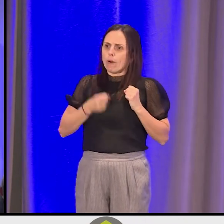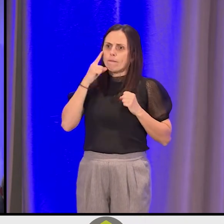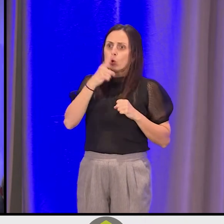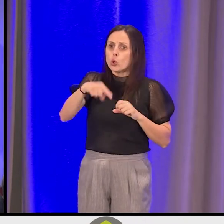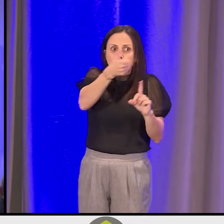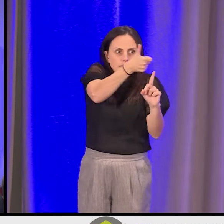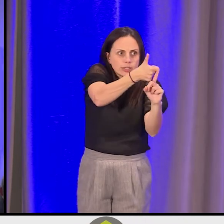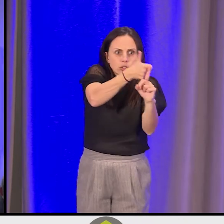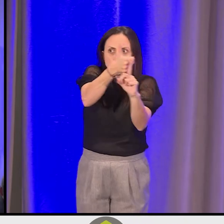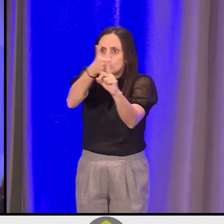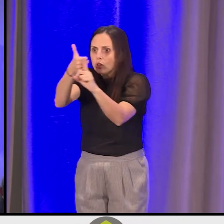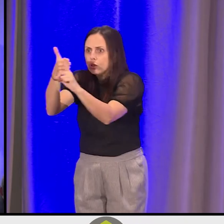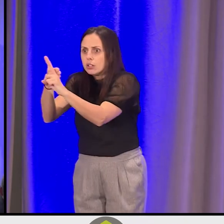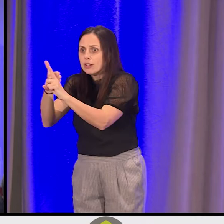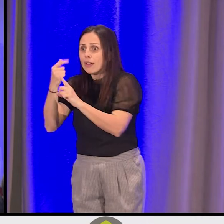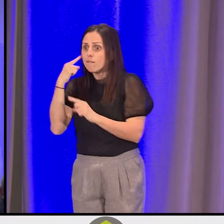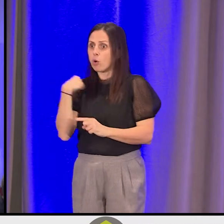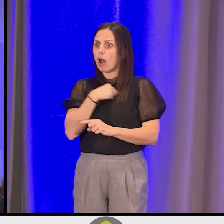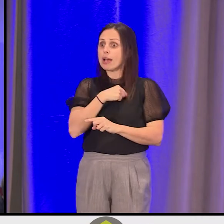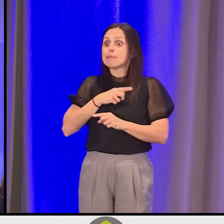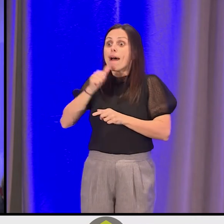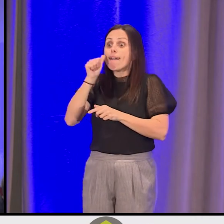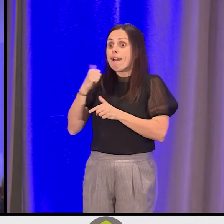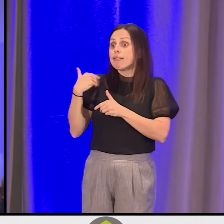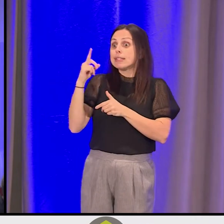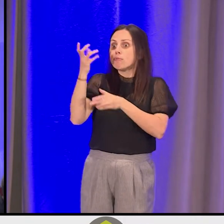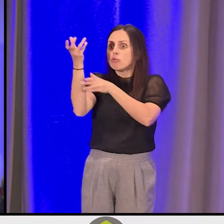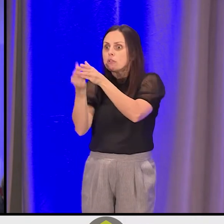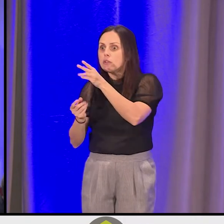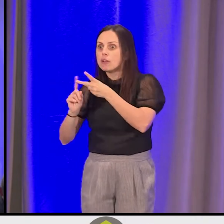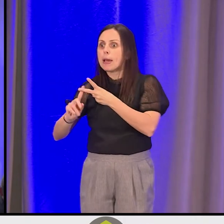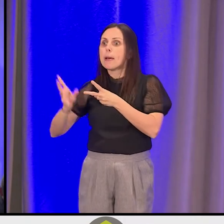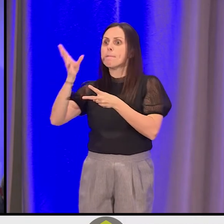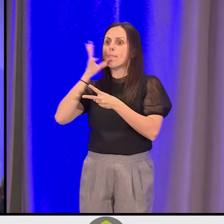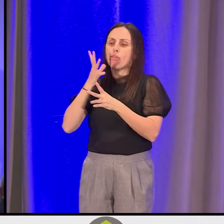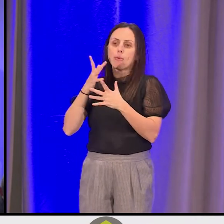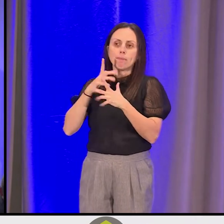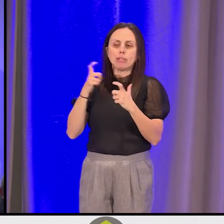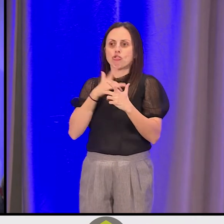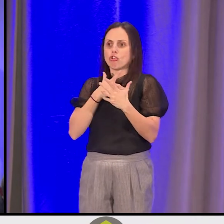It hurt for us. I lost an aunt in December. My mother had a massive heart attack in January.